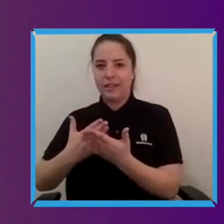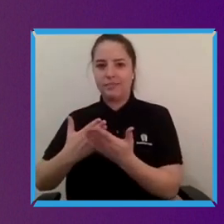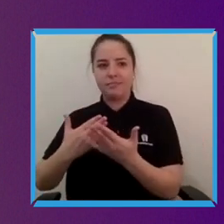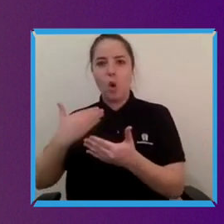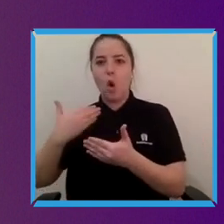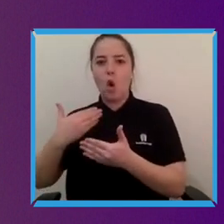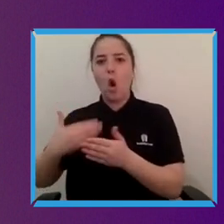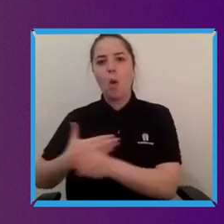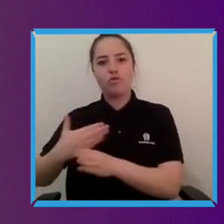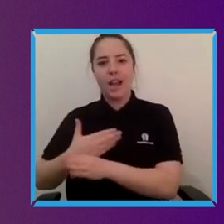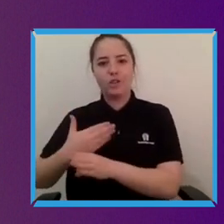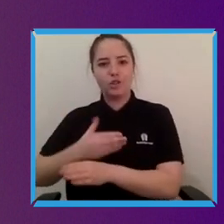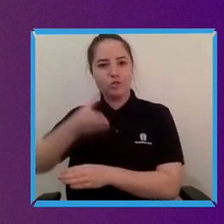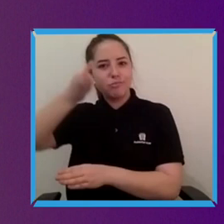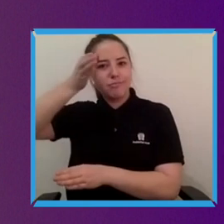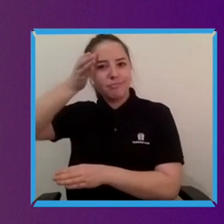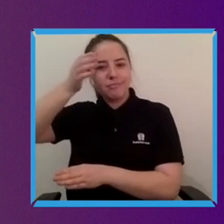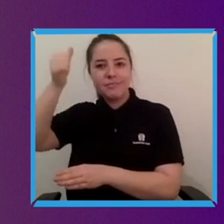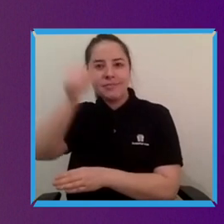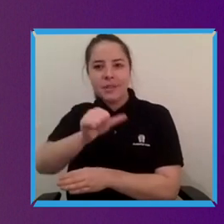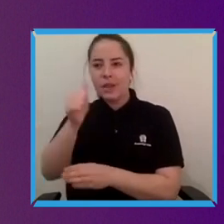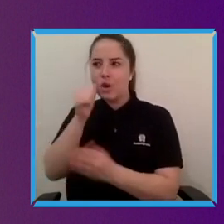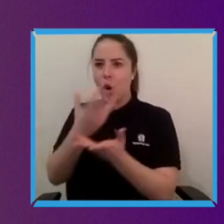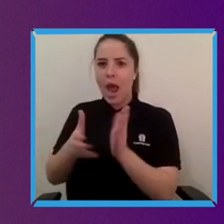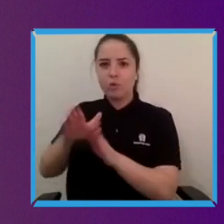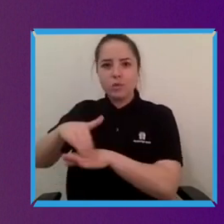ship and deploy and you know get get get what we built out